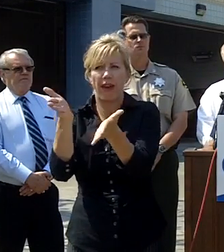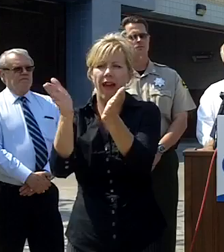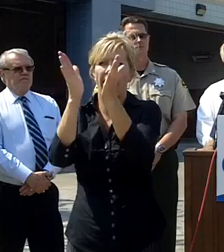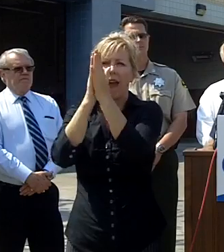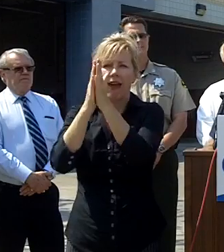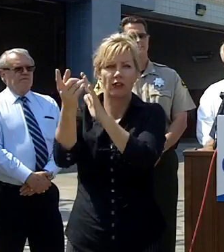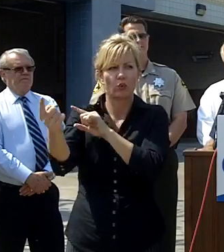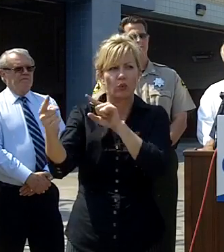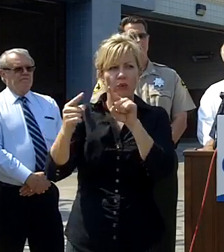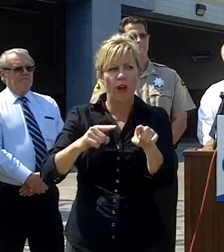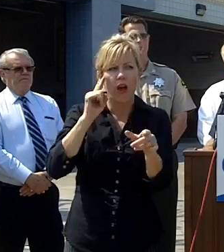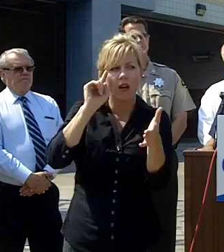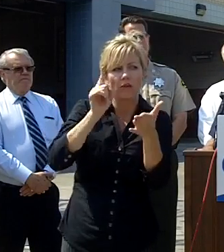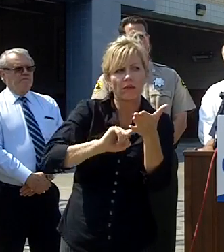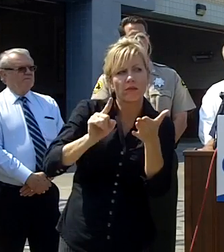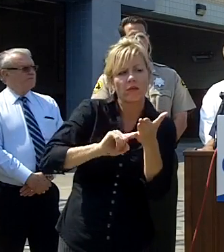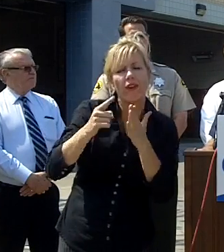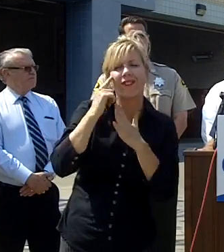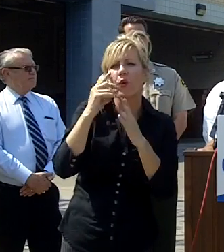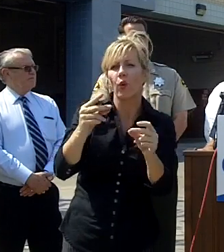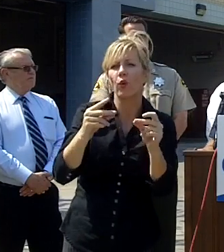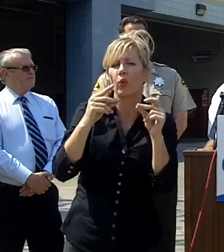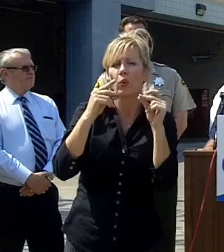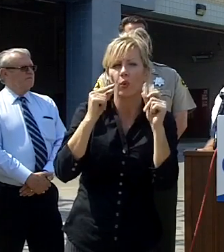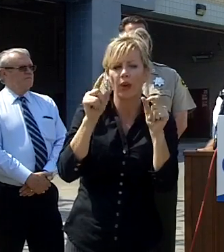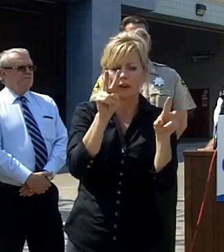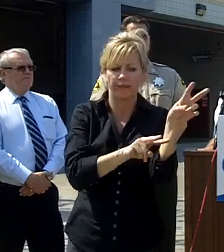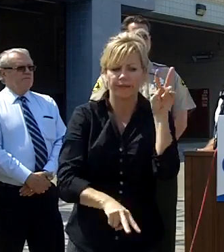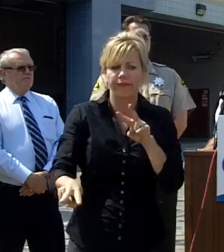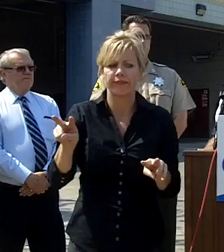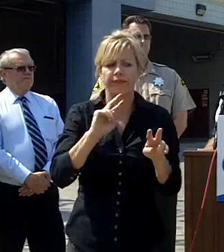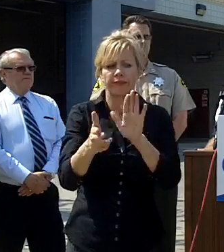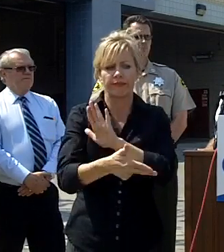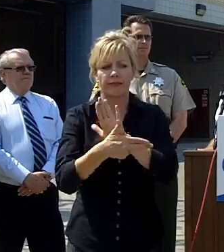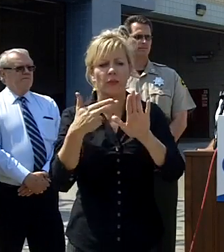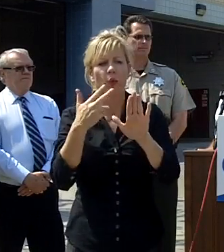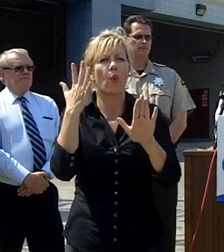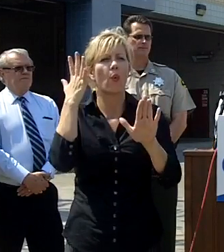if possible of the cause of this fire and we'll go ahead and take questions